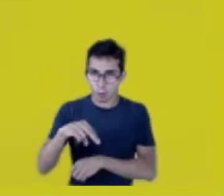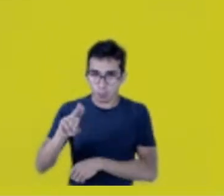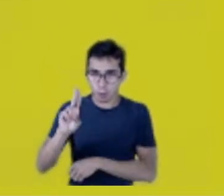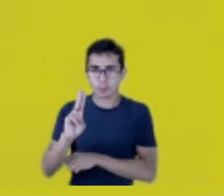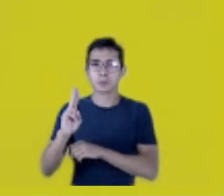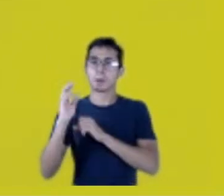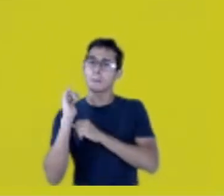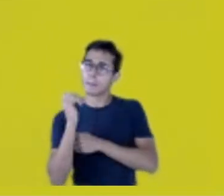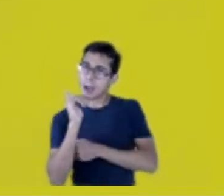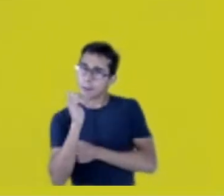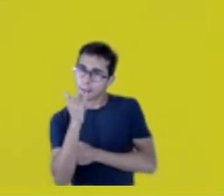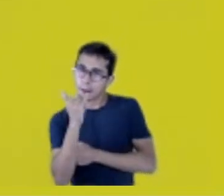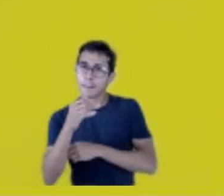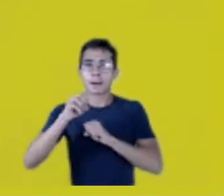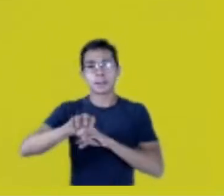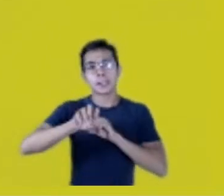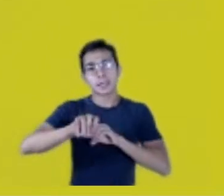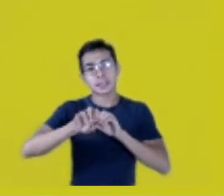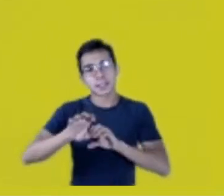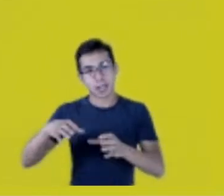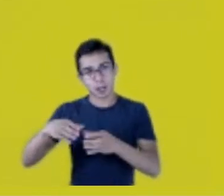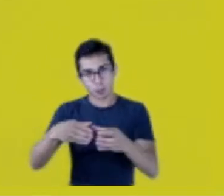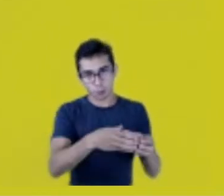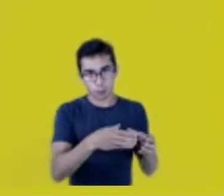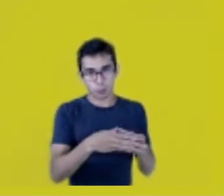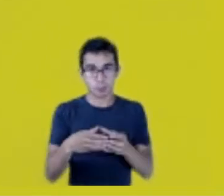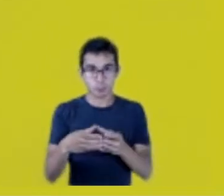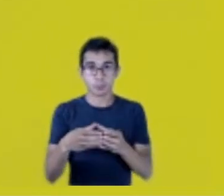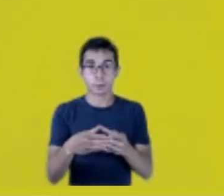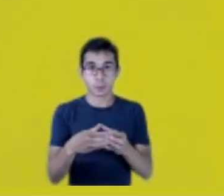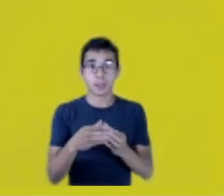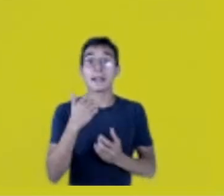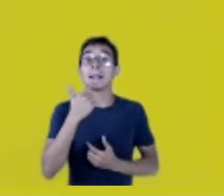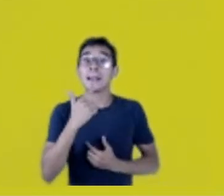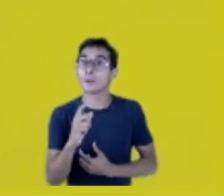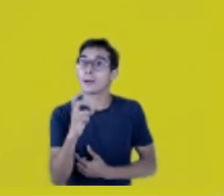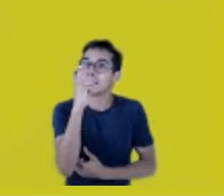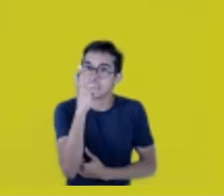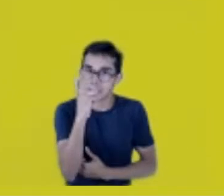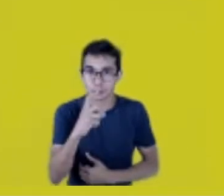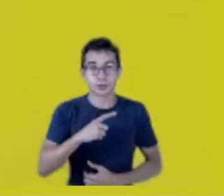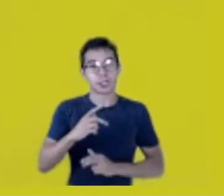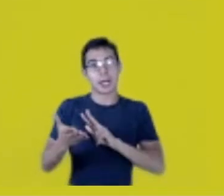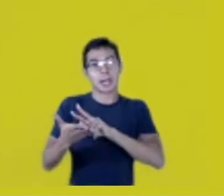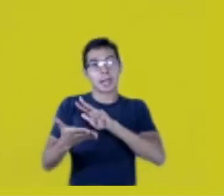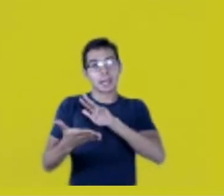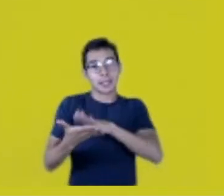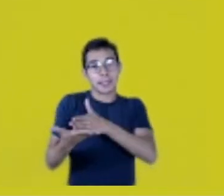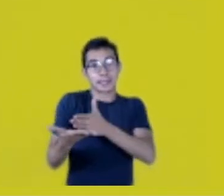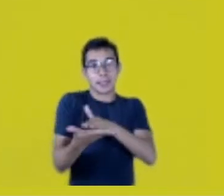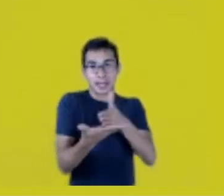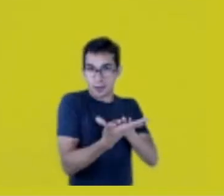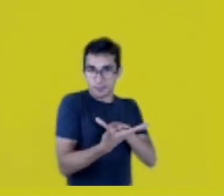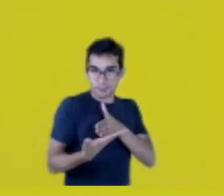in five different languages, translated by interpreters sitting next to each leader, and one of them said,